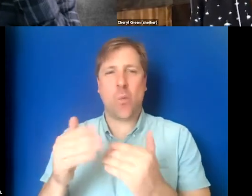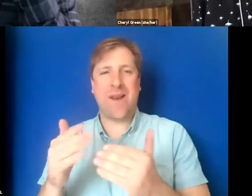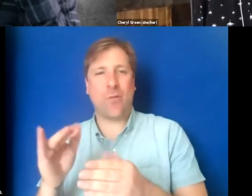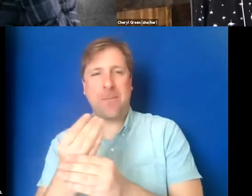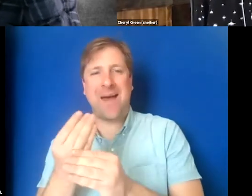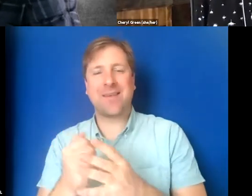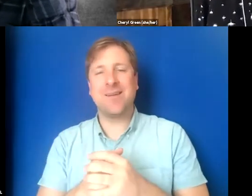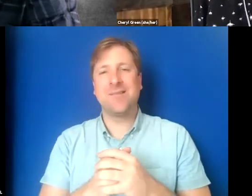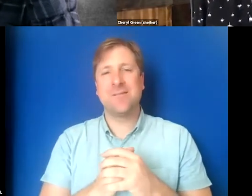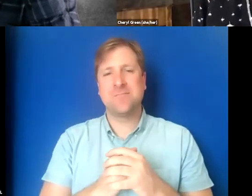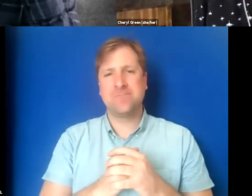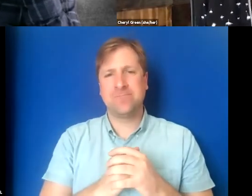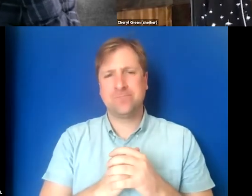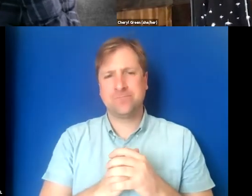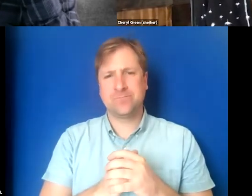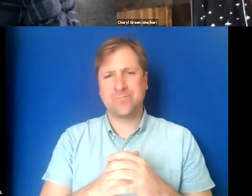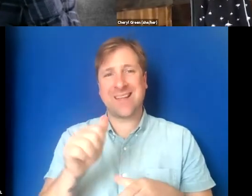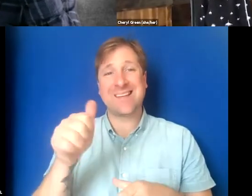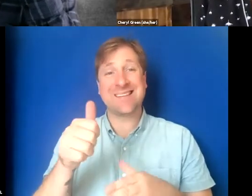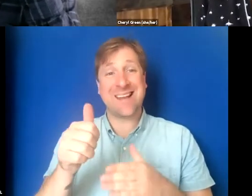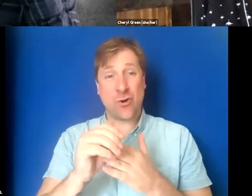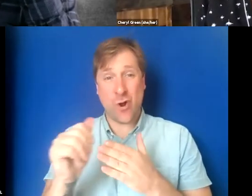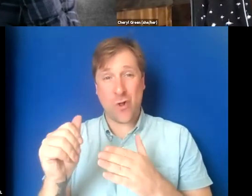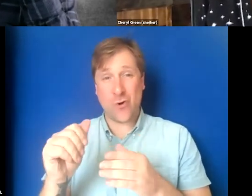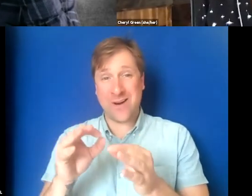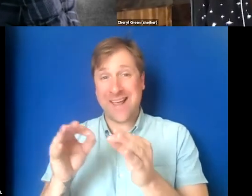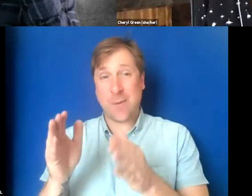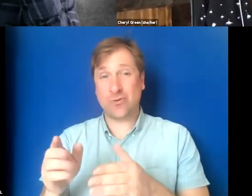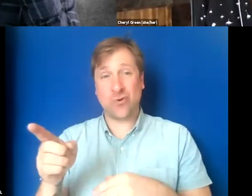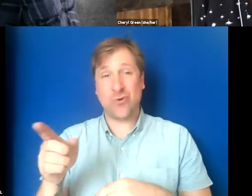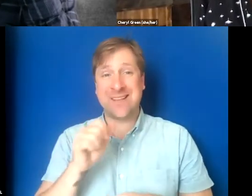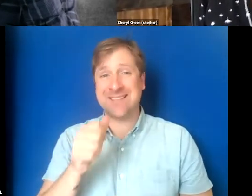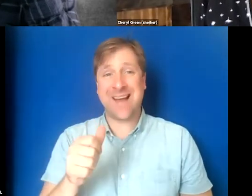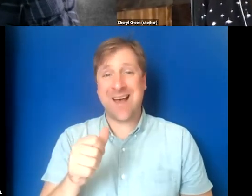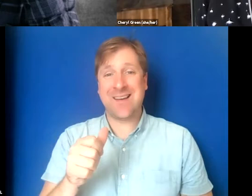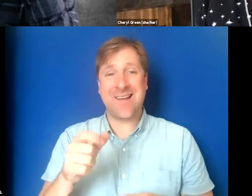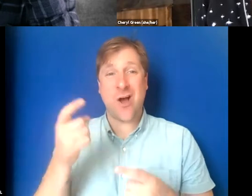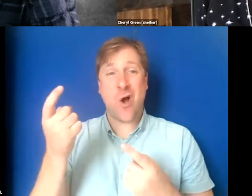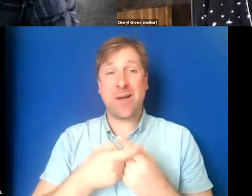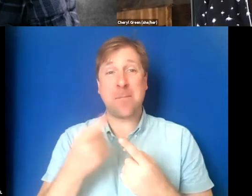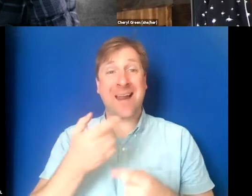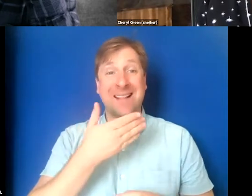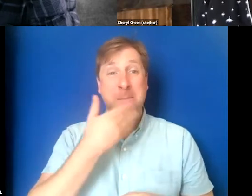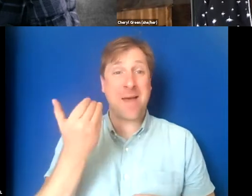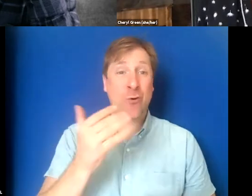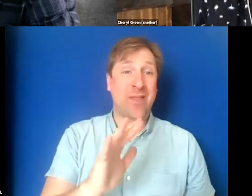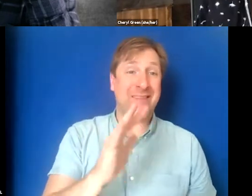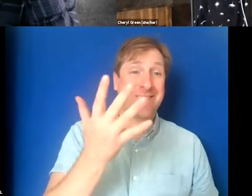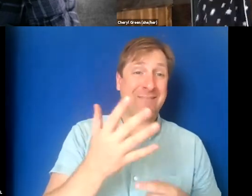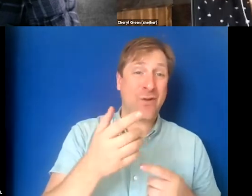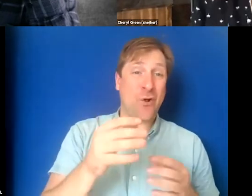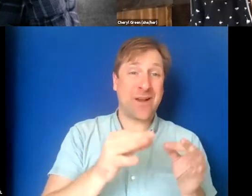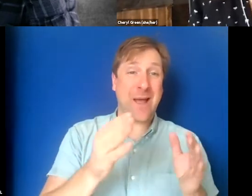Now, a $10 captioner is not automatically better than a five dollar captioner.